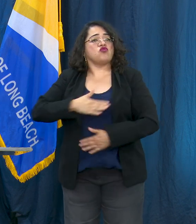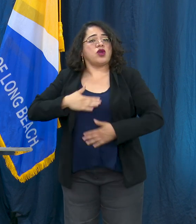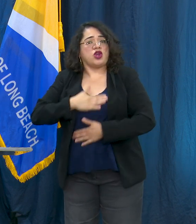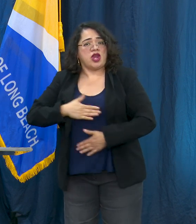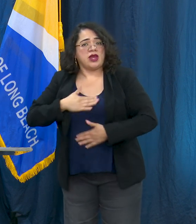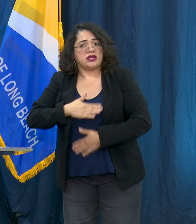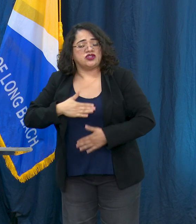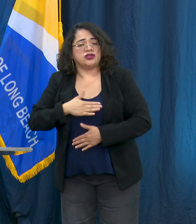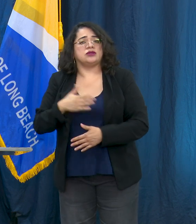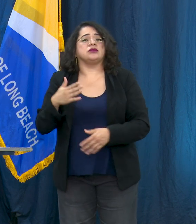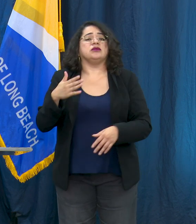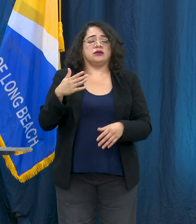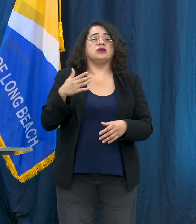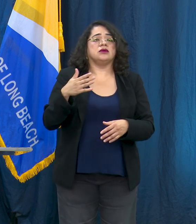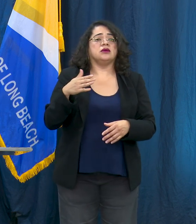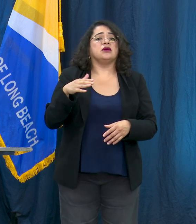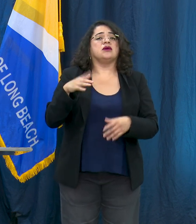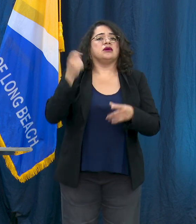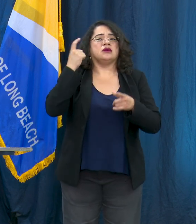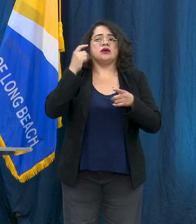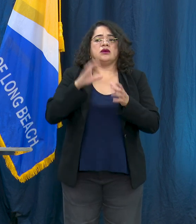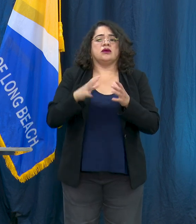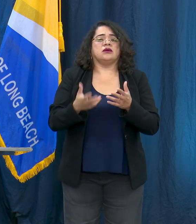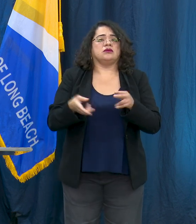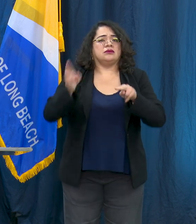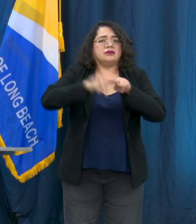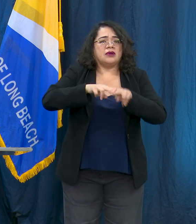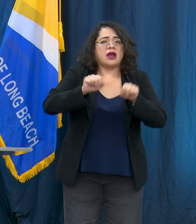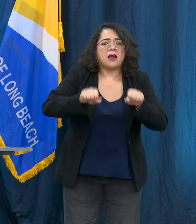together to expand capacity and to enhance service delivery to those most